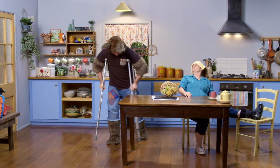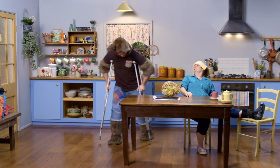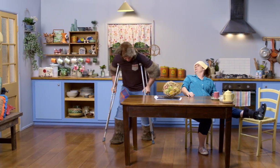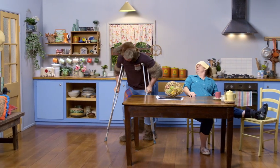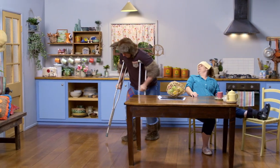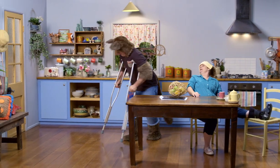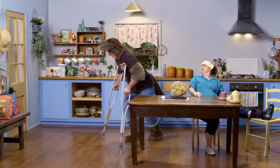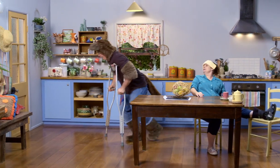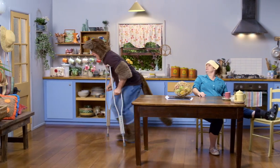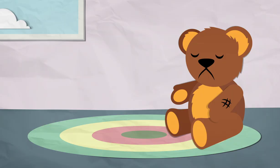(CHUCKLES)